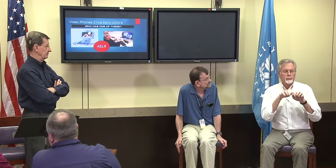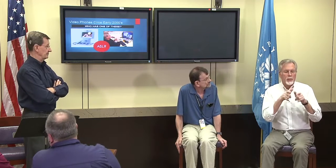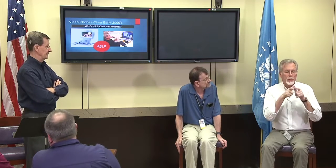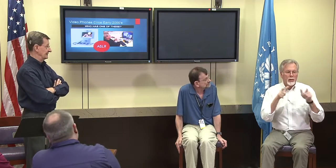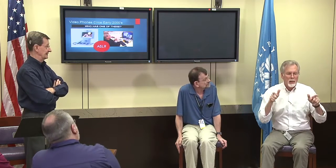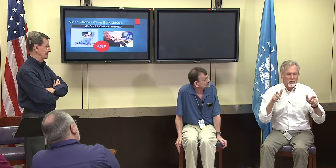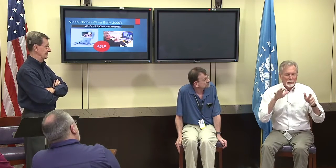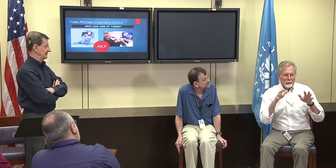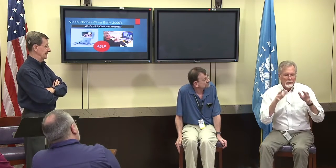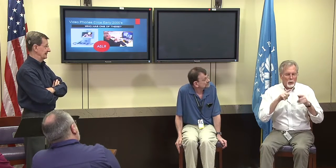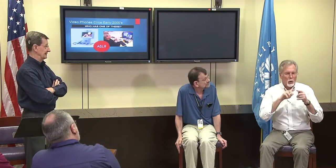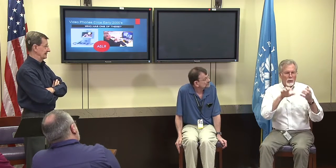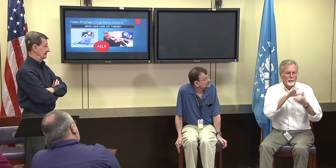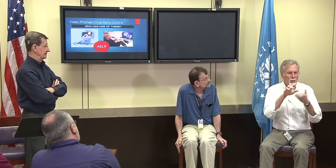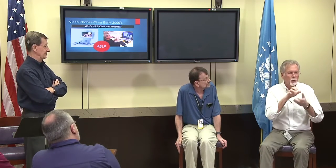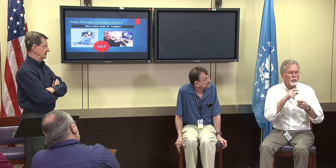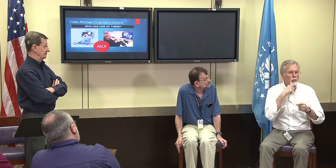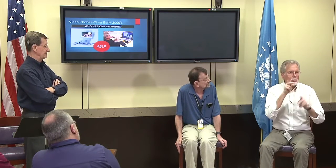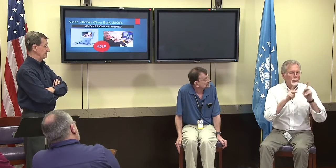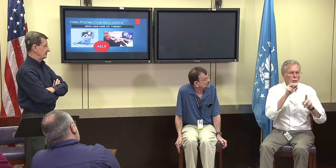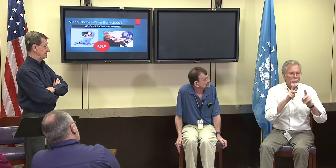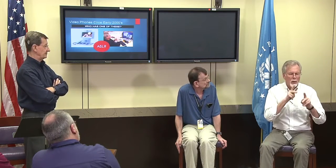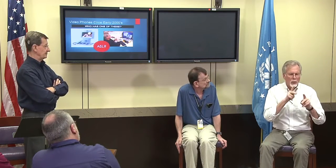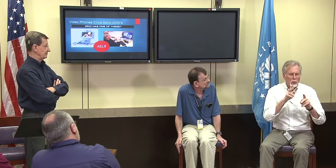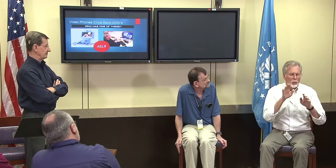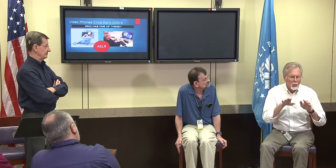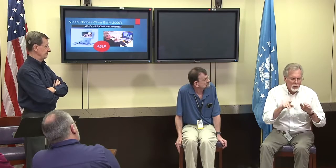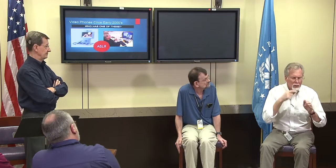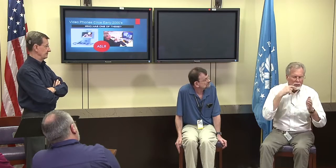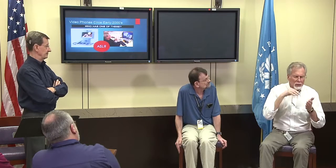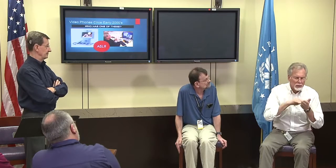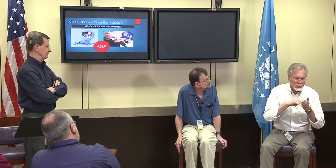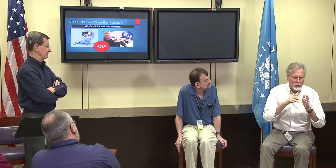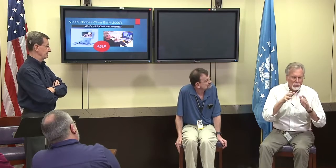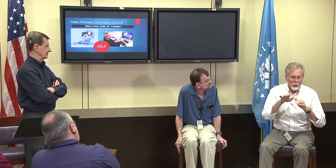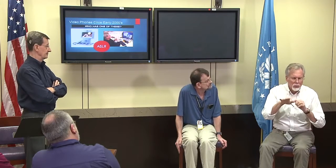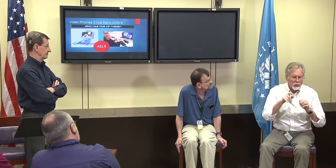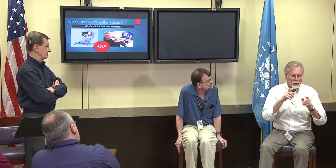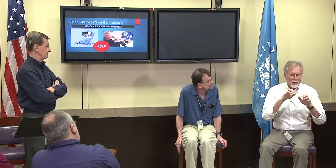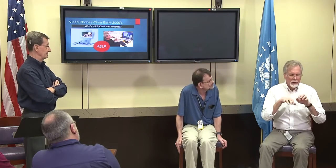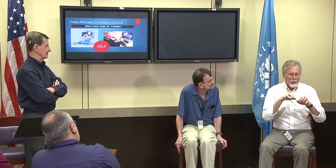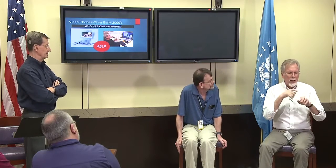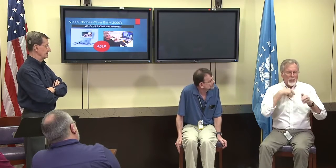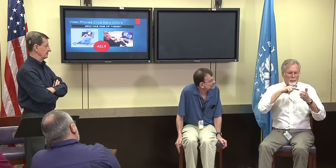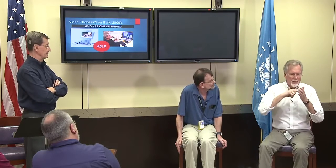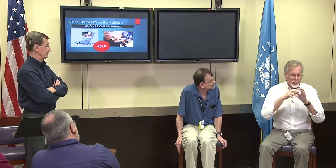it's a second language for a lot of deaf people, it's very confusing sometimes having to go back and try